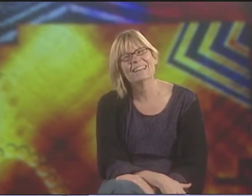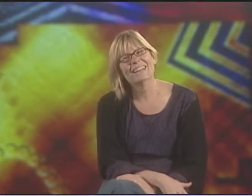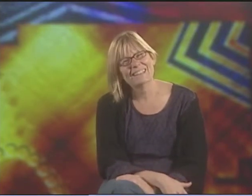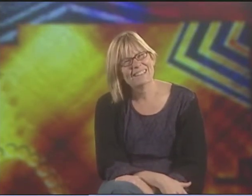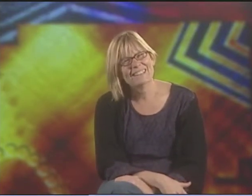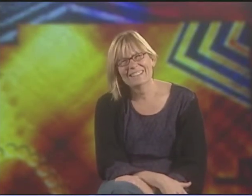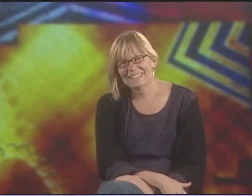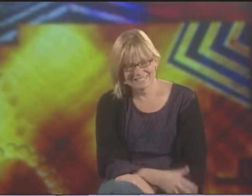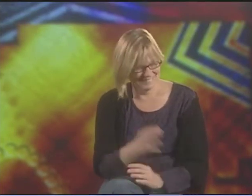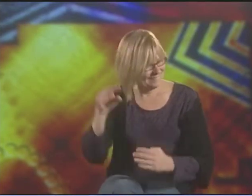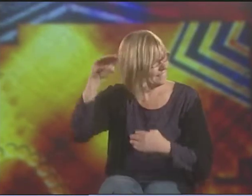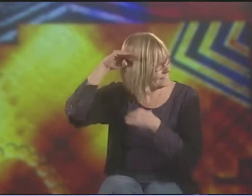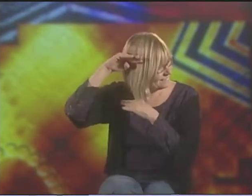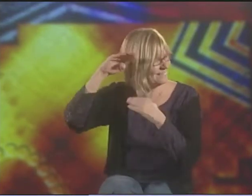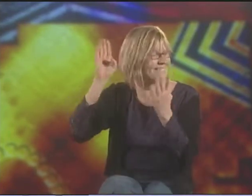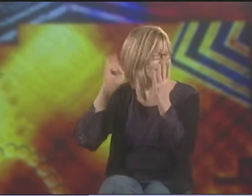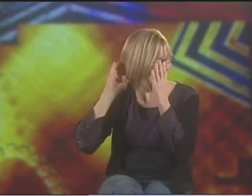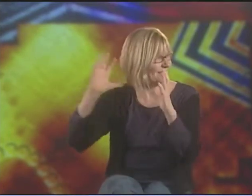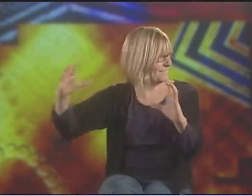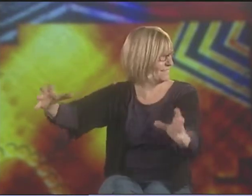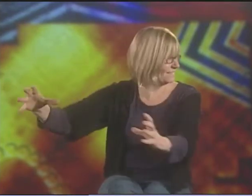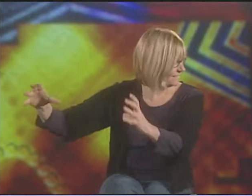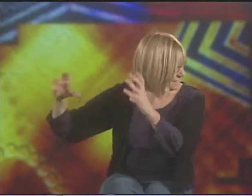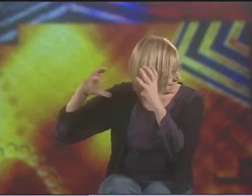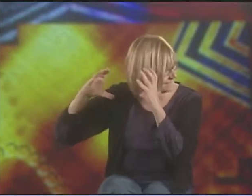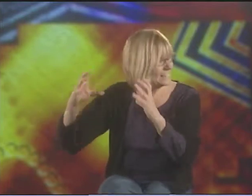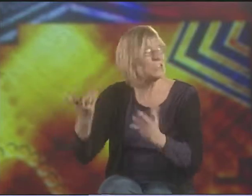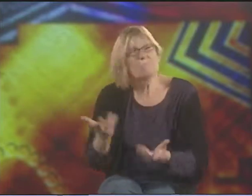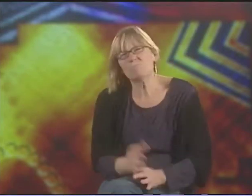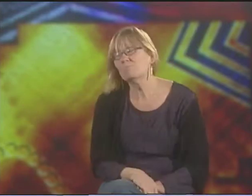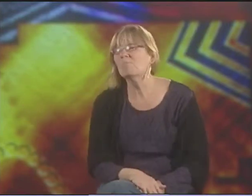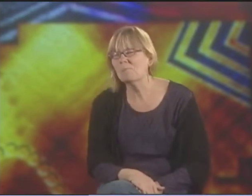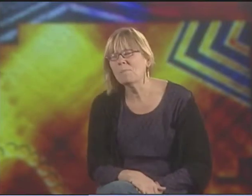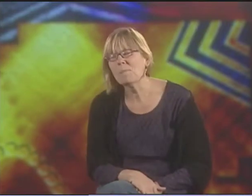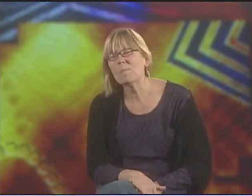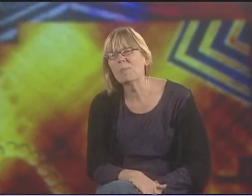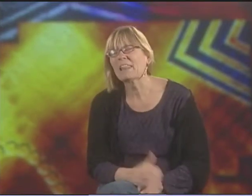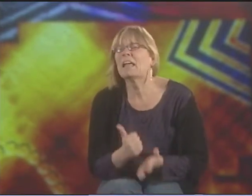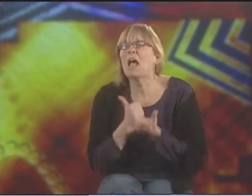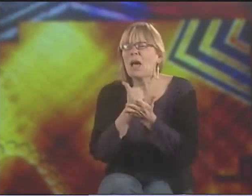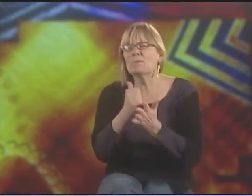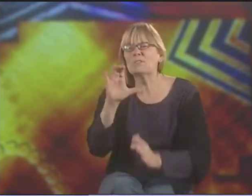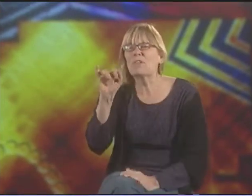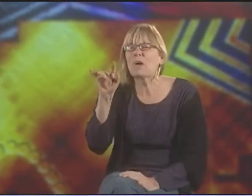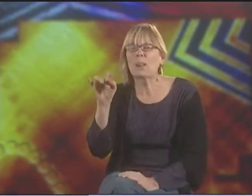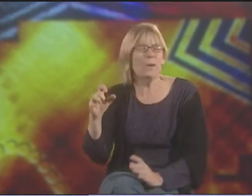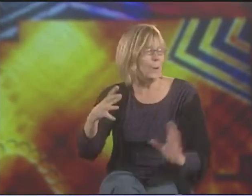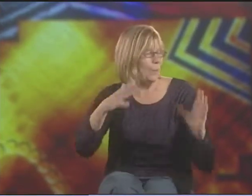YEAH. AND THEN HE SIGNS "THIS CAVE IS THE EAR." YOU DON'T HAVE A CLUE UNTIL THE VERY END,